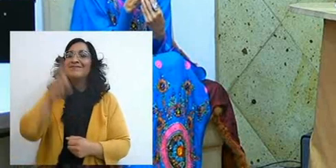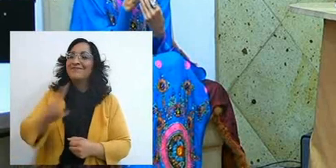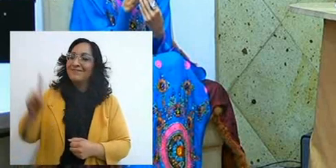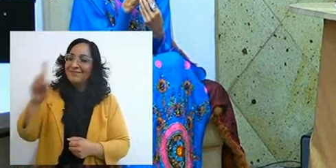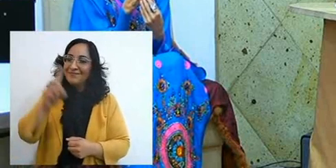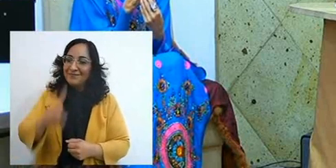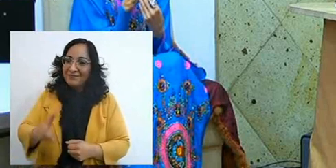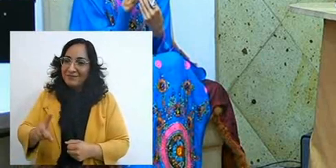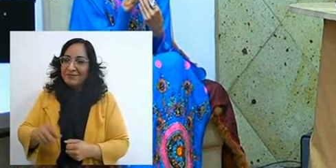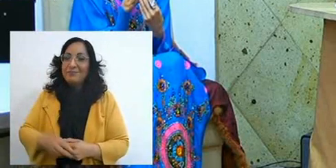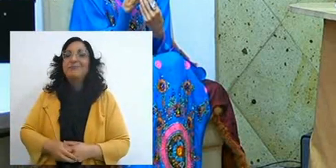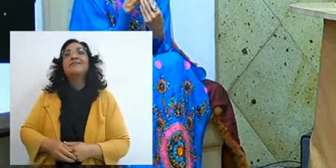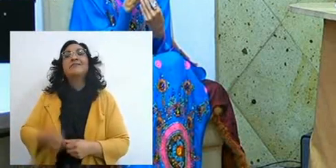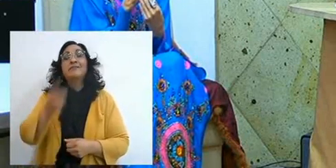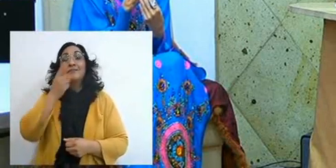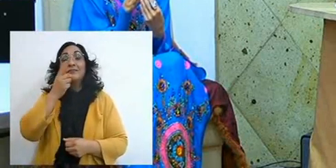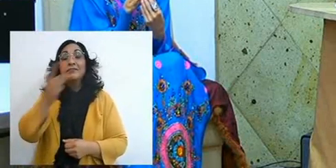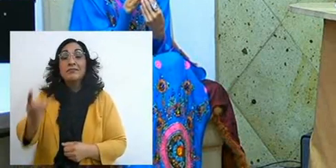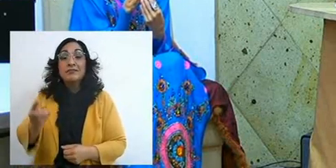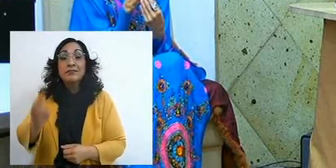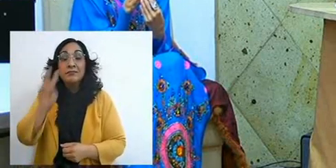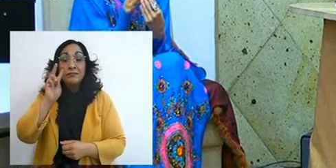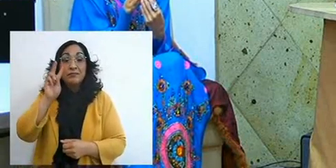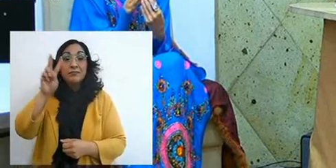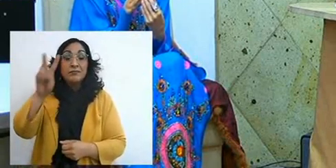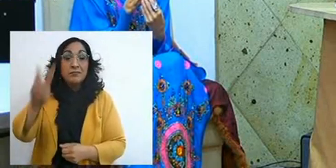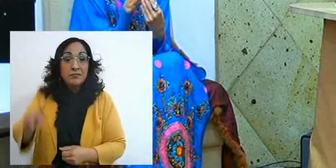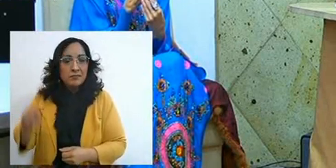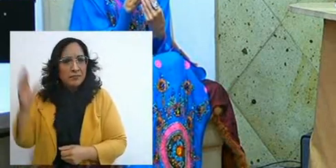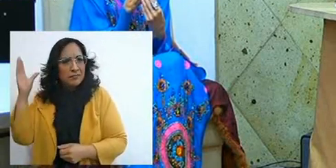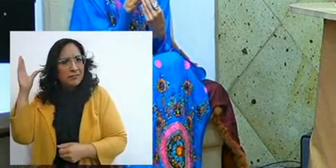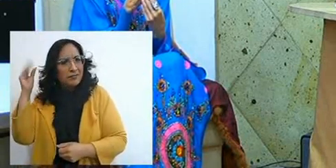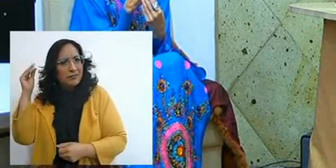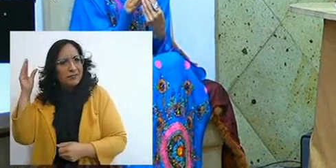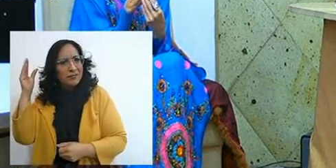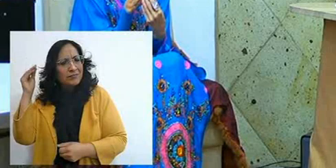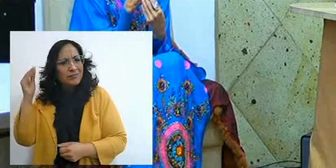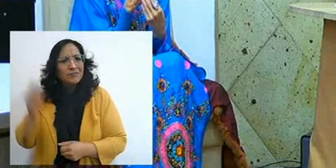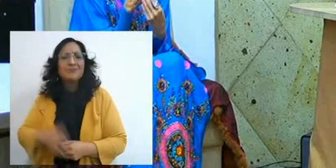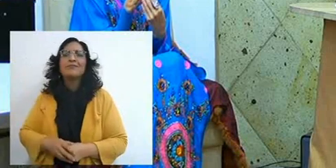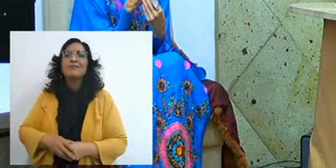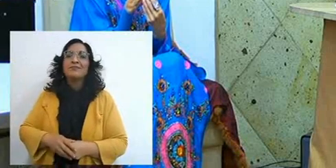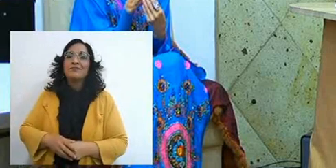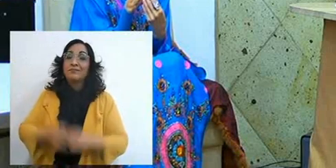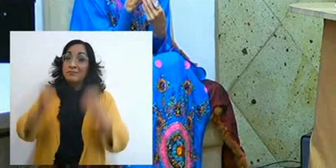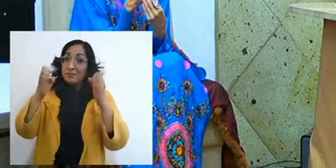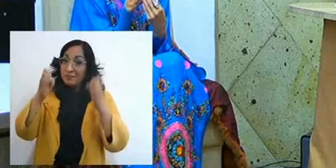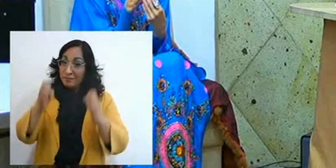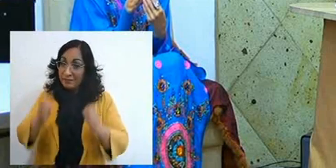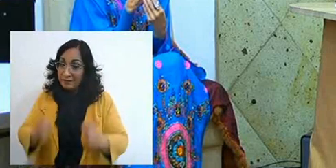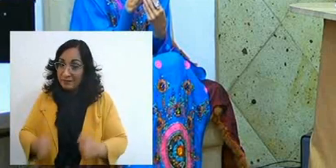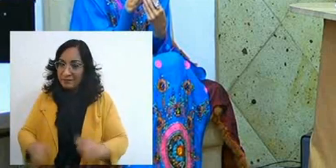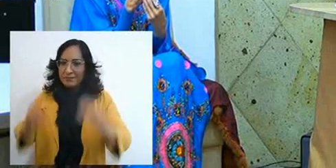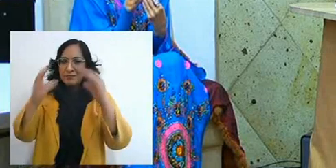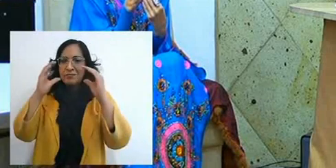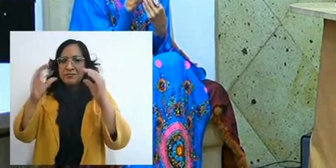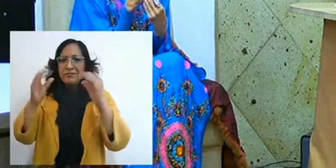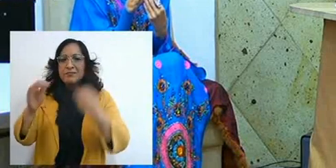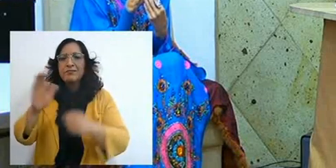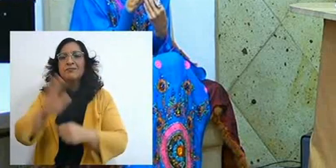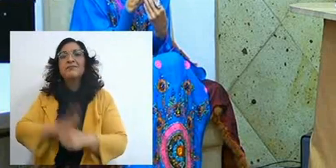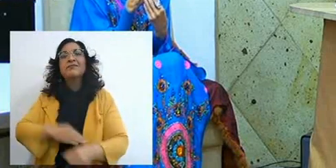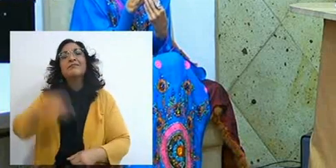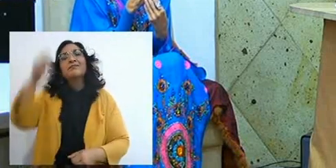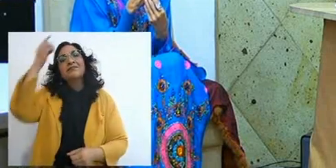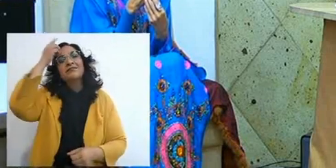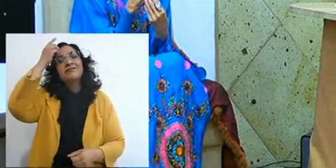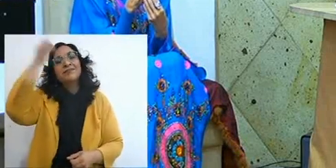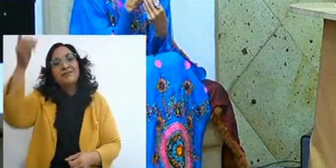and I repeat again, see what you see, hear what you hear, we are kept by the Lord,